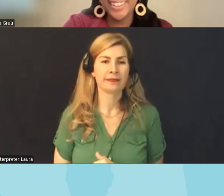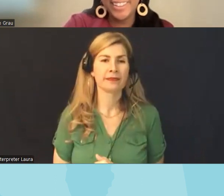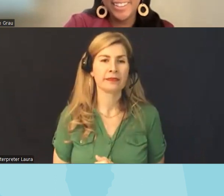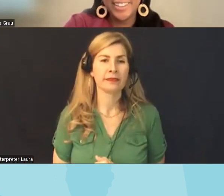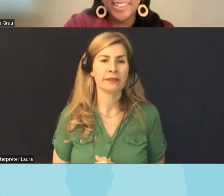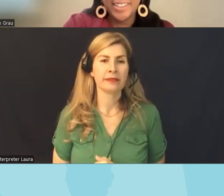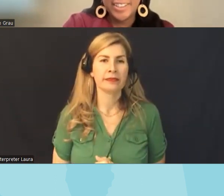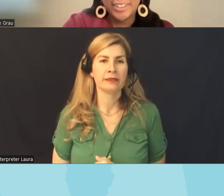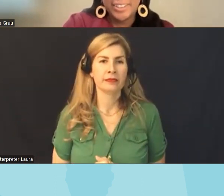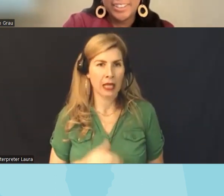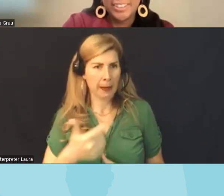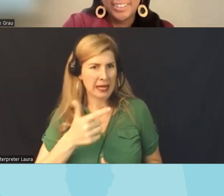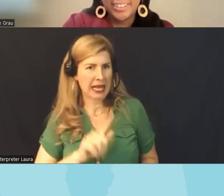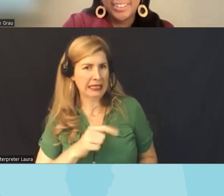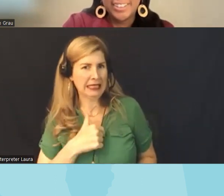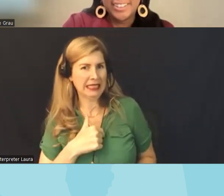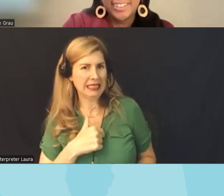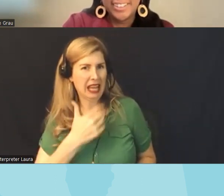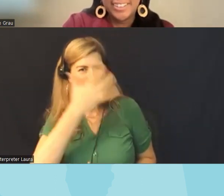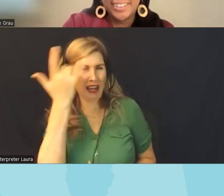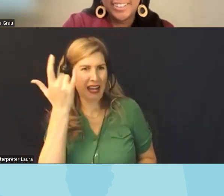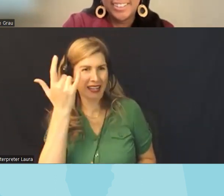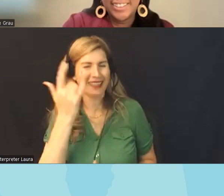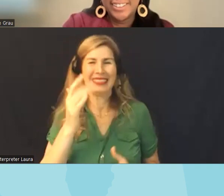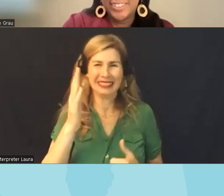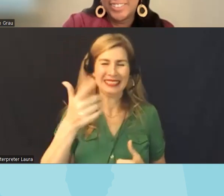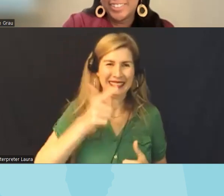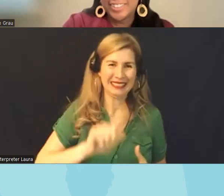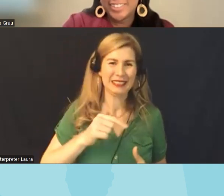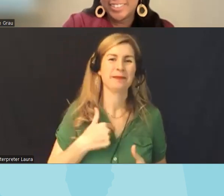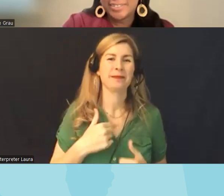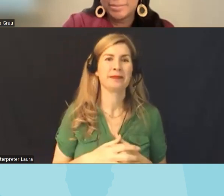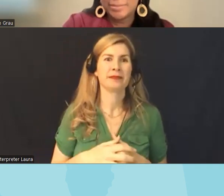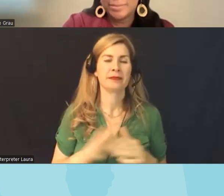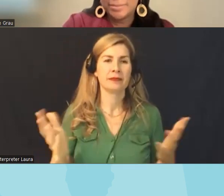was I supposed to be next I'm sorry I kind of forgot the word okay um well when your name is